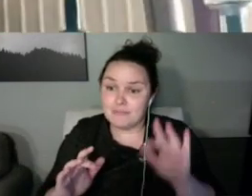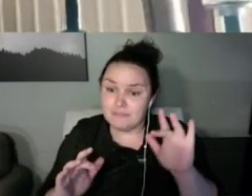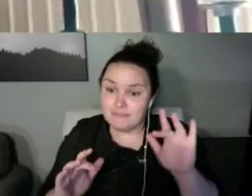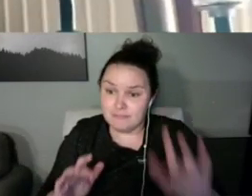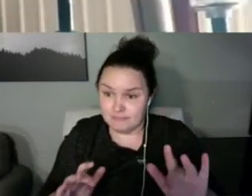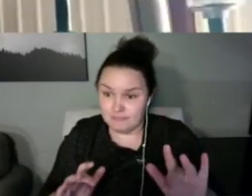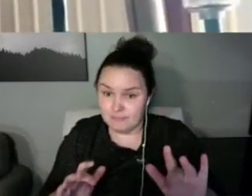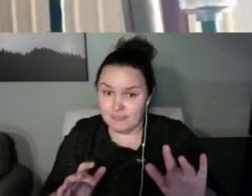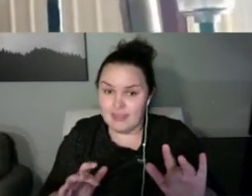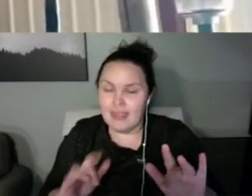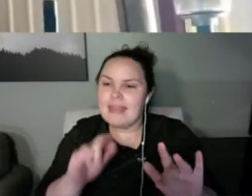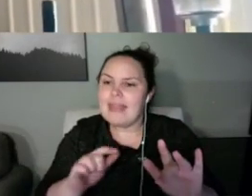it idle.